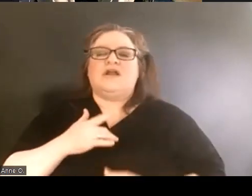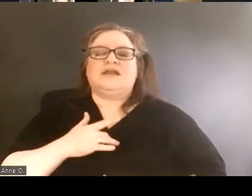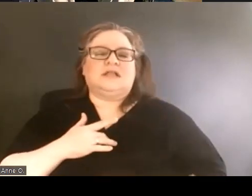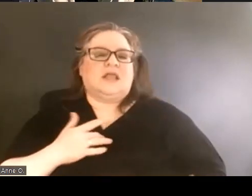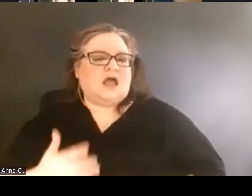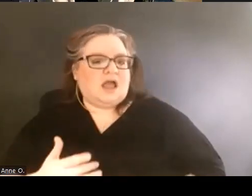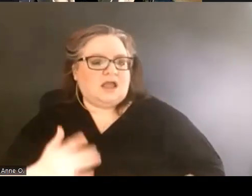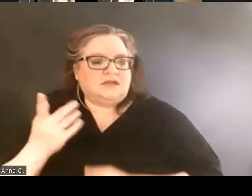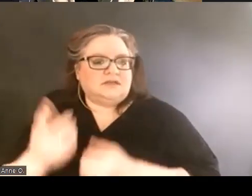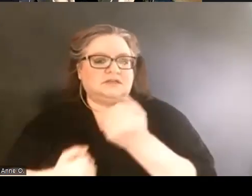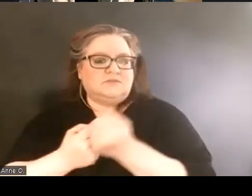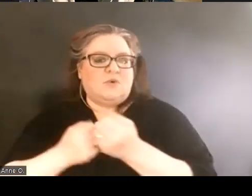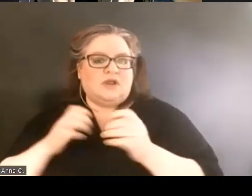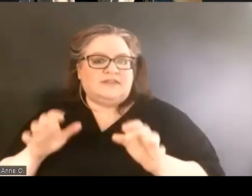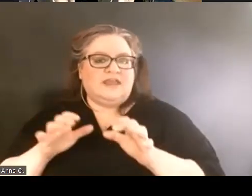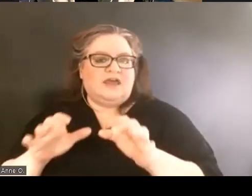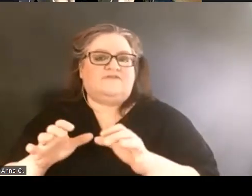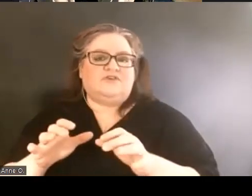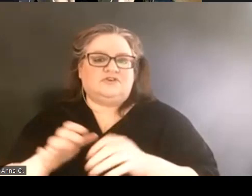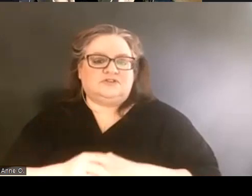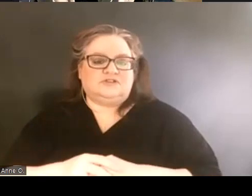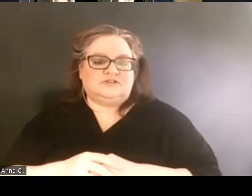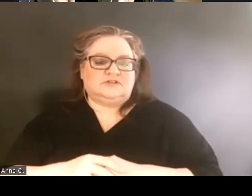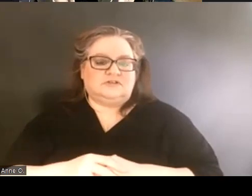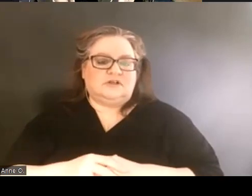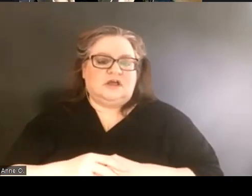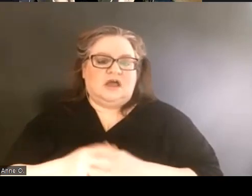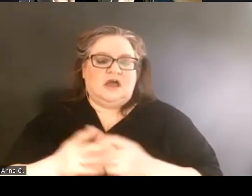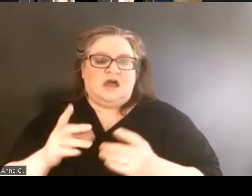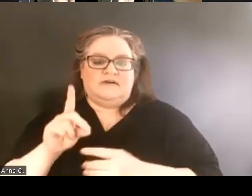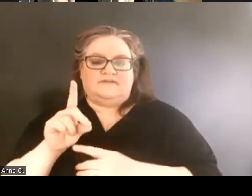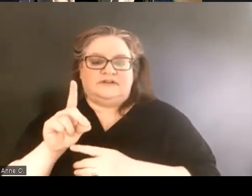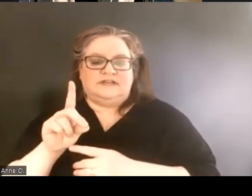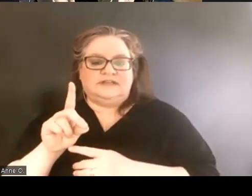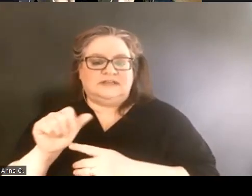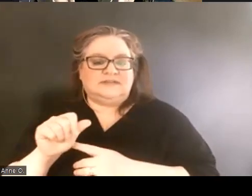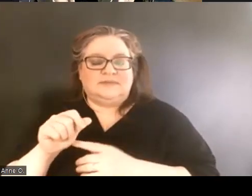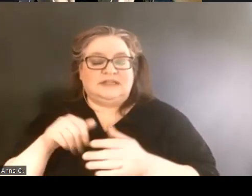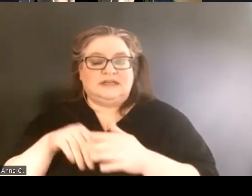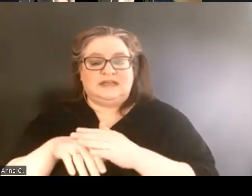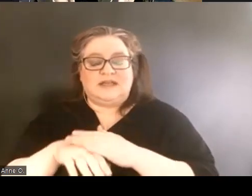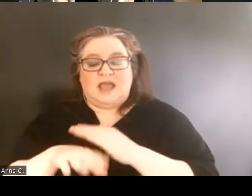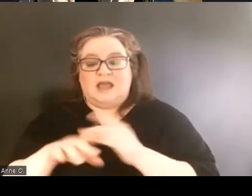the efforts of disability access. Although I hope that that's changing.